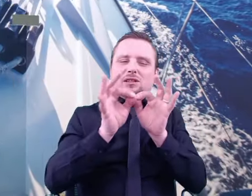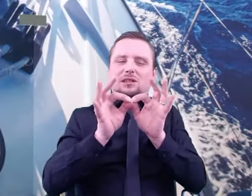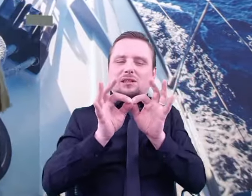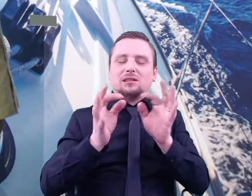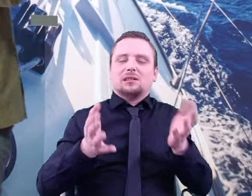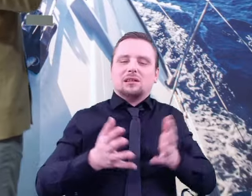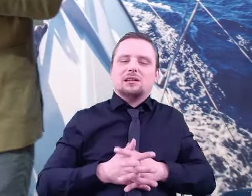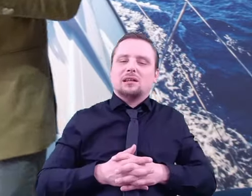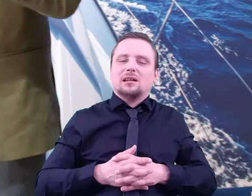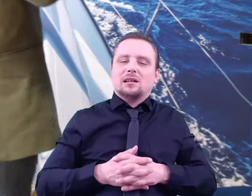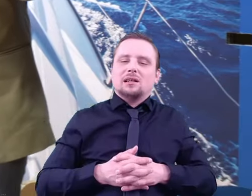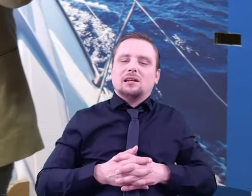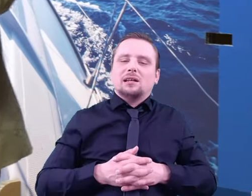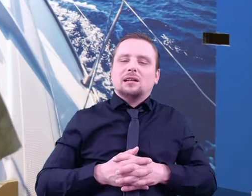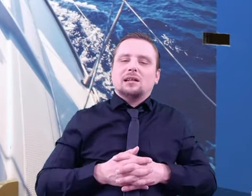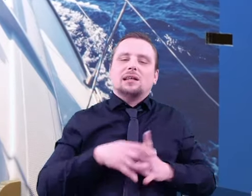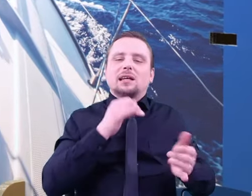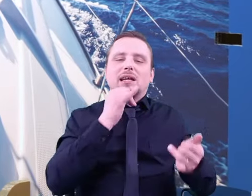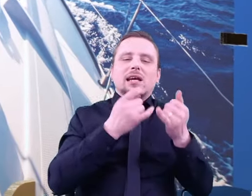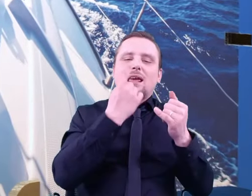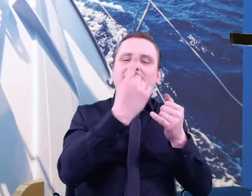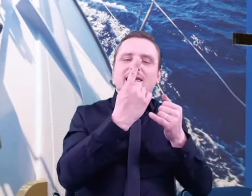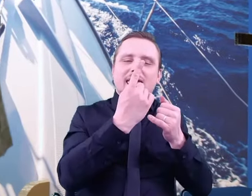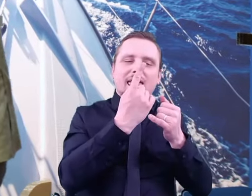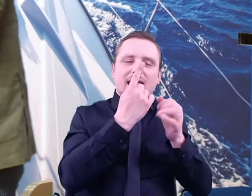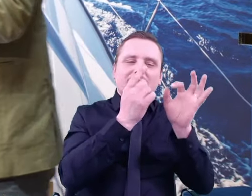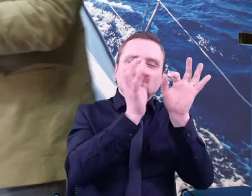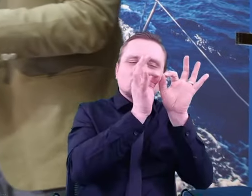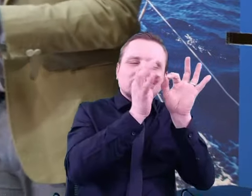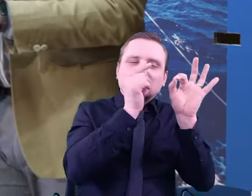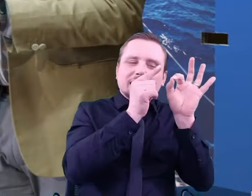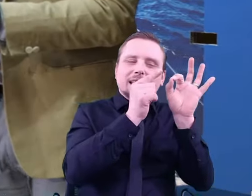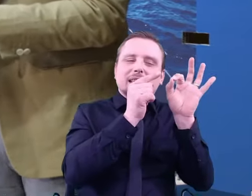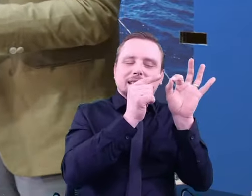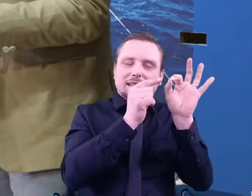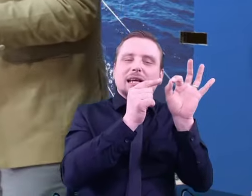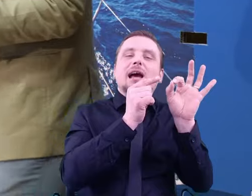If one of them was the compound we were looking for, MS would pick it up.